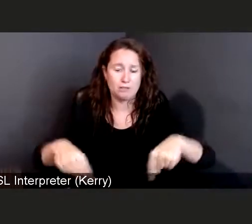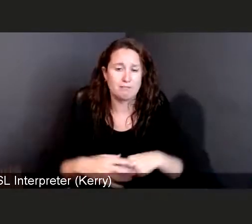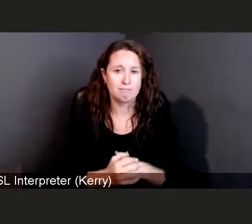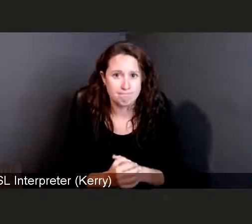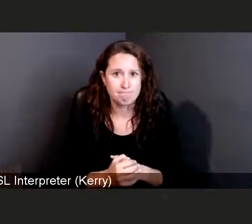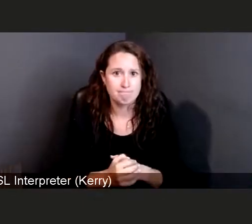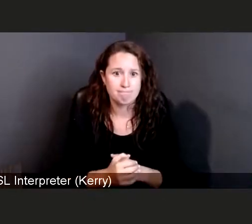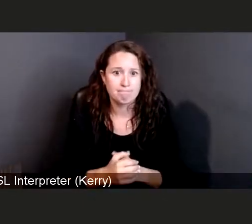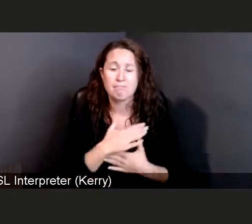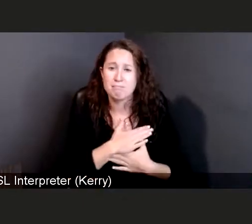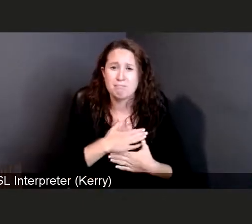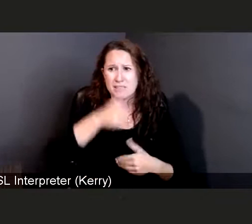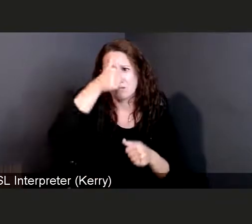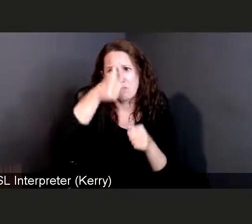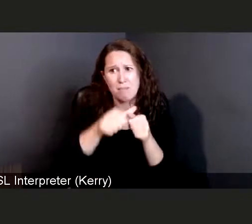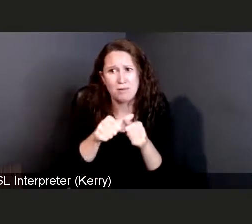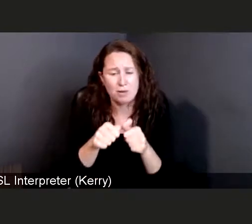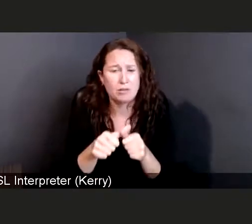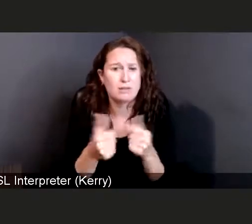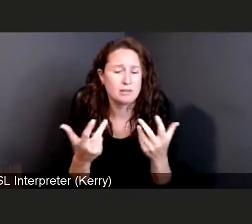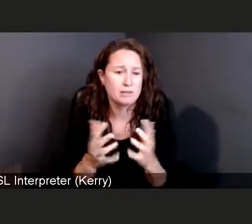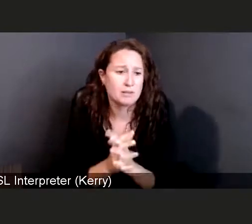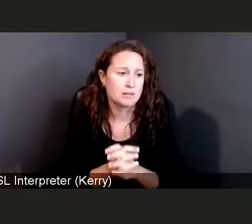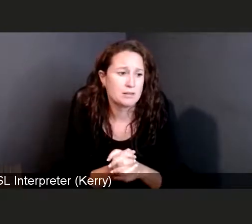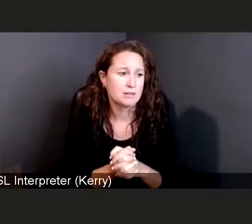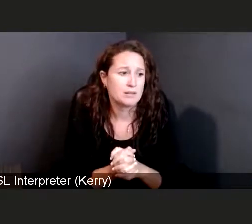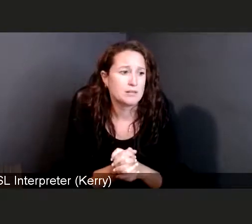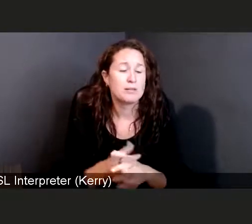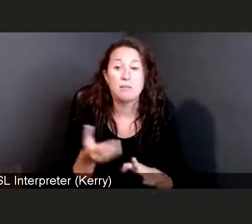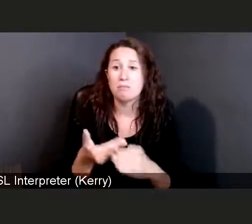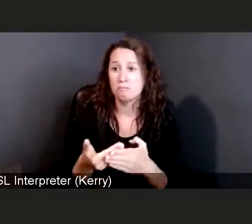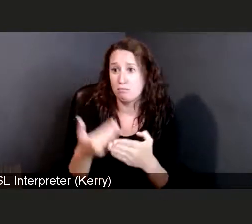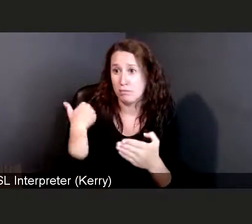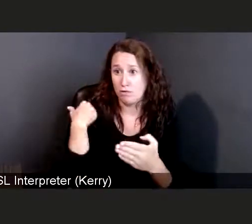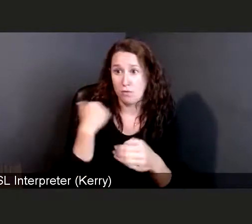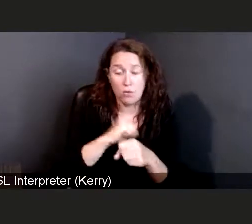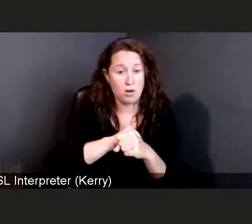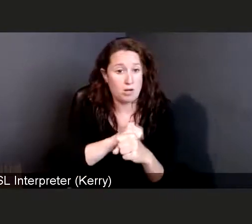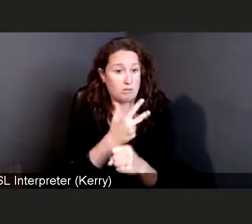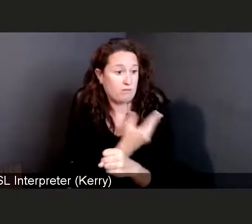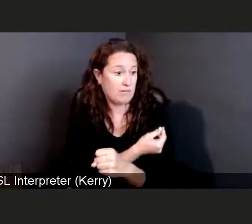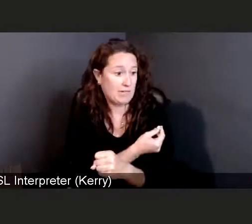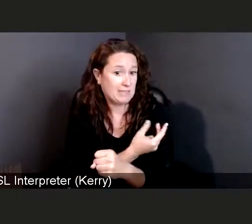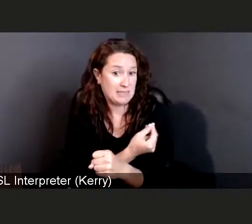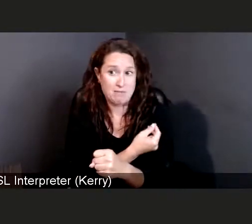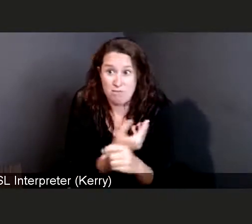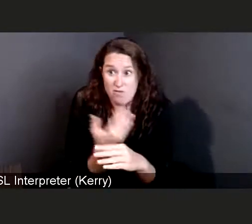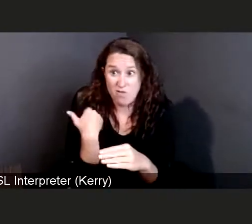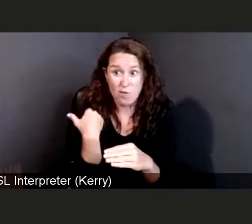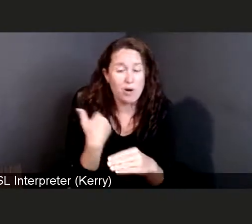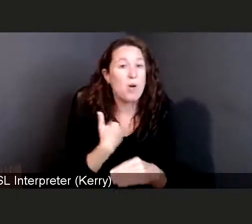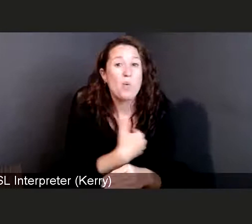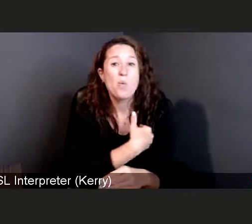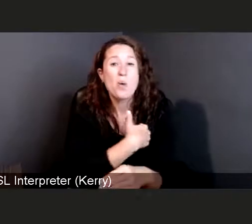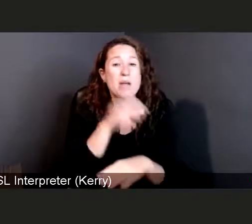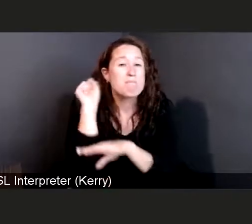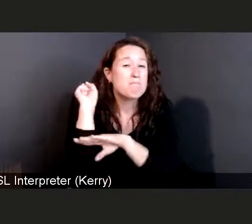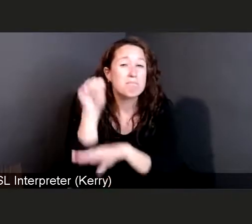number one, before the vaccine, we knocked it down. Remember that as Dr. Chasanov has said